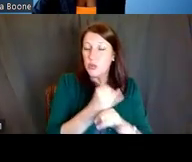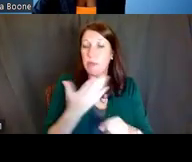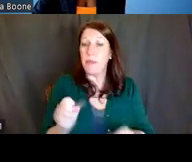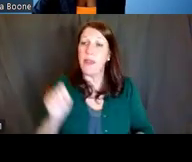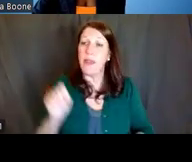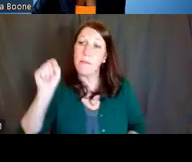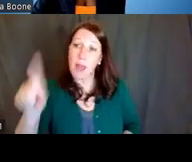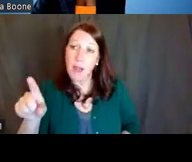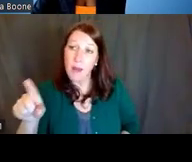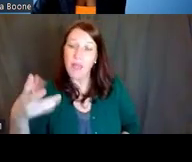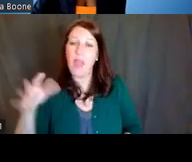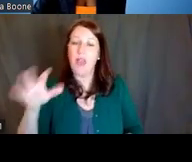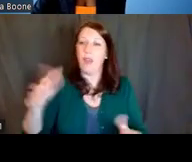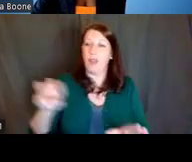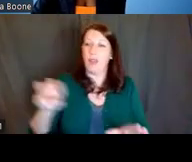etcetera, you talk to your GMO.